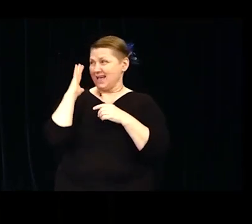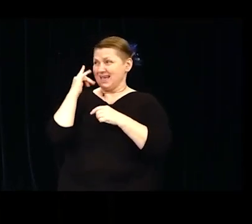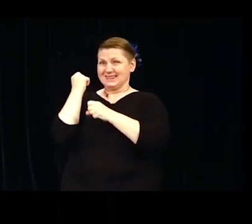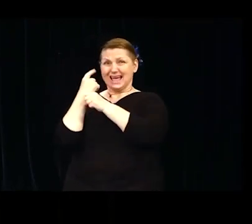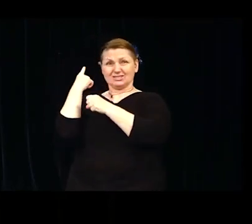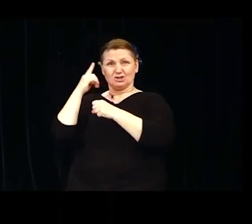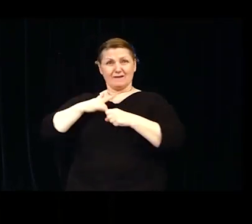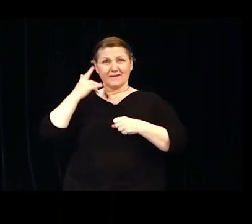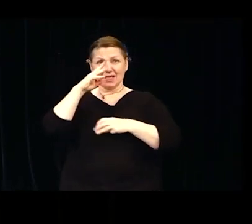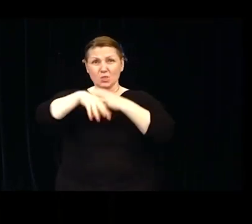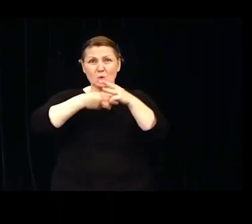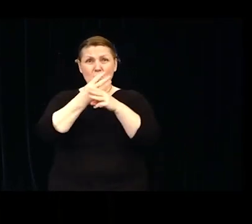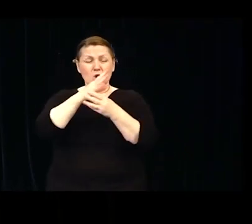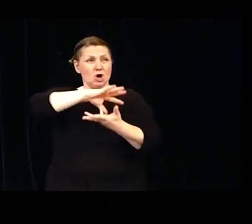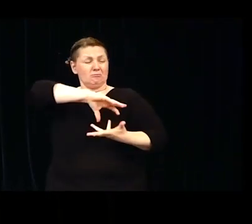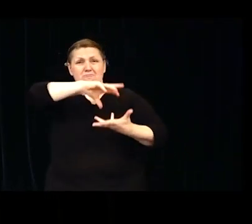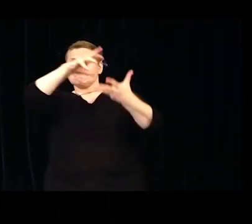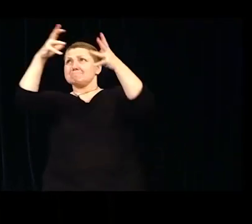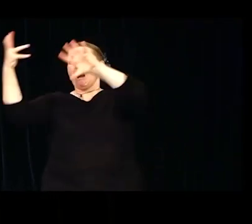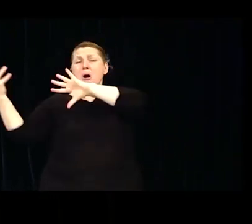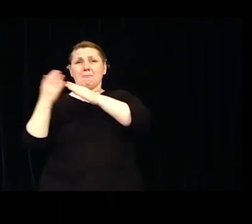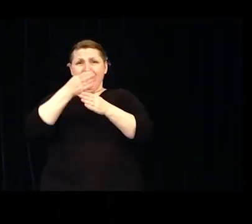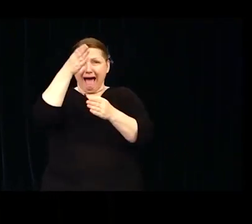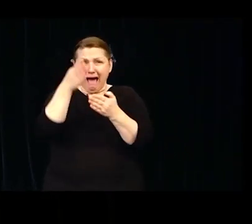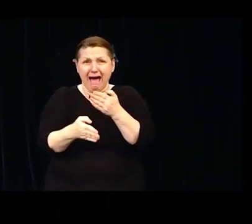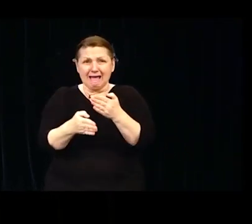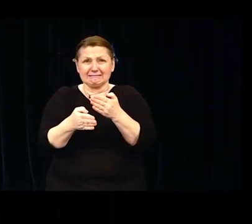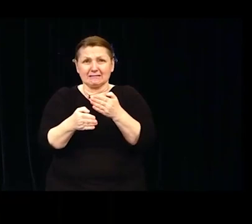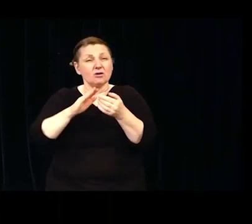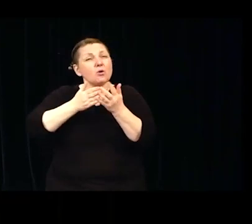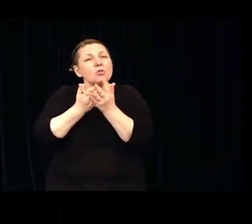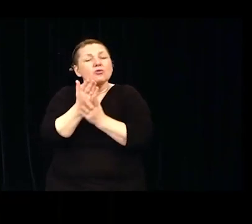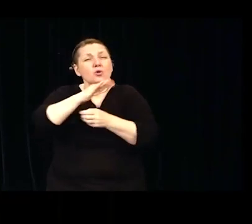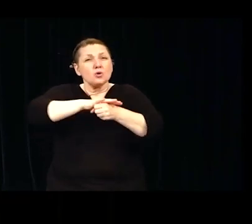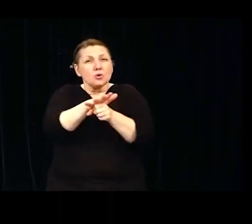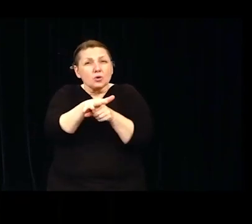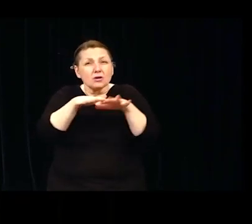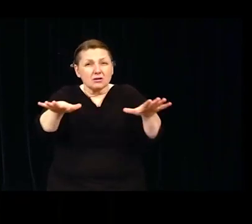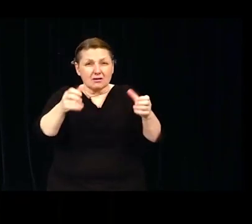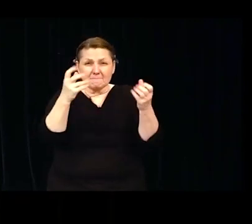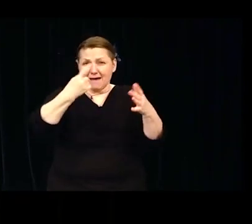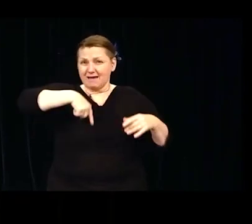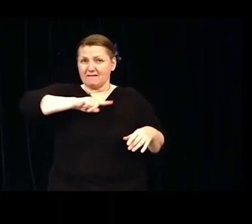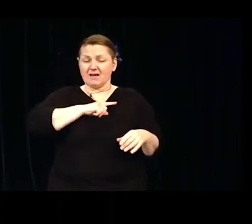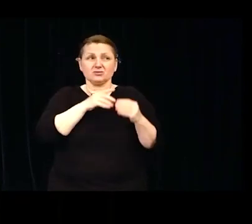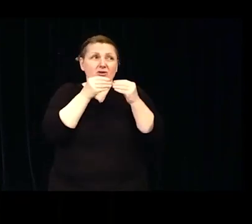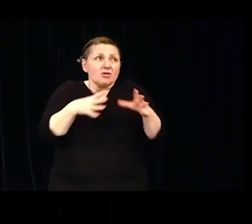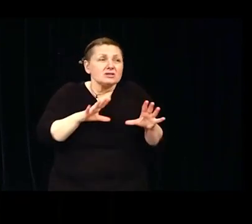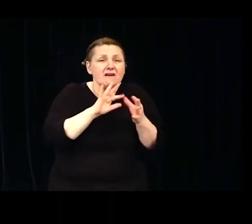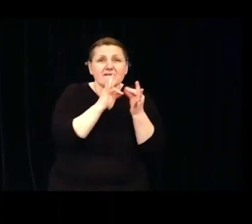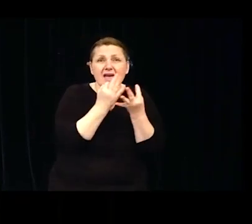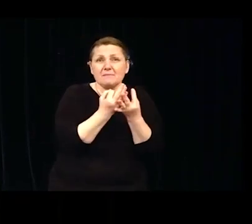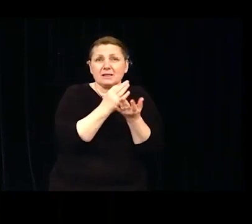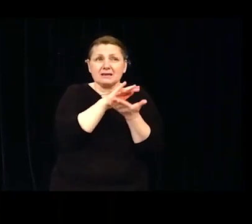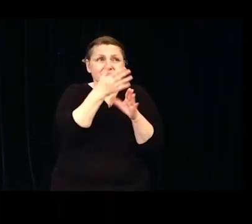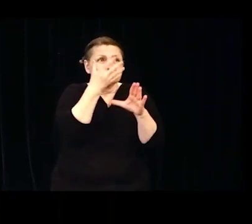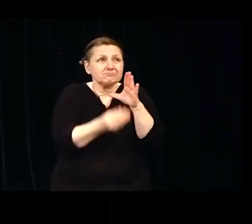throughout the COVID-19 pandemic. Many of us lost close family members, our homes and others.